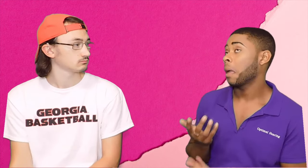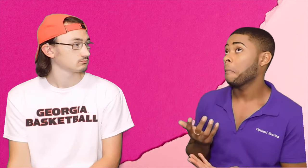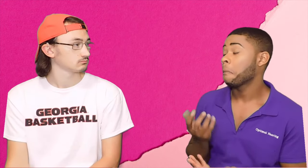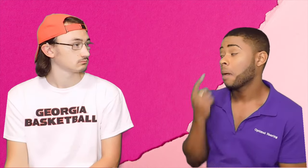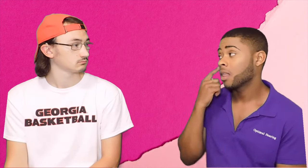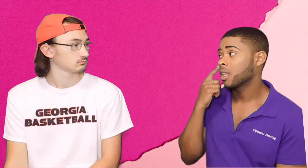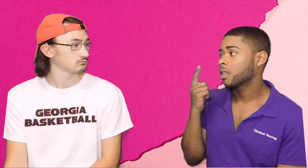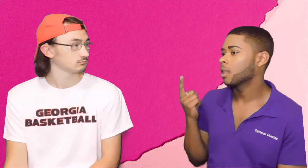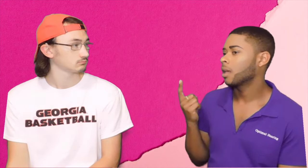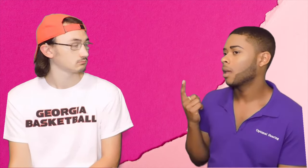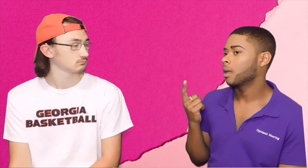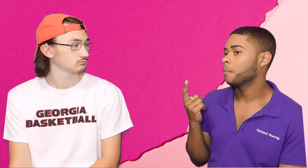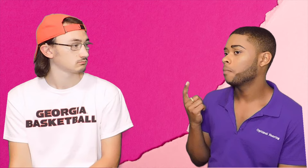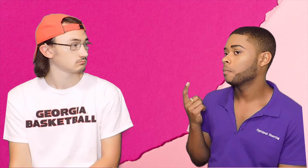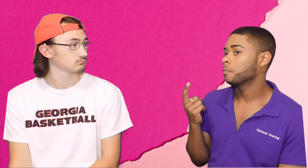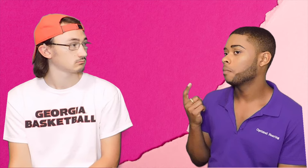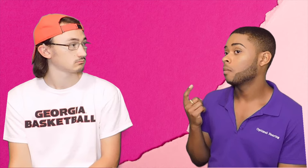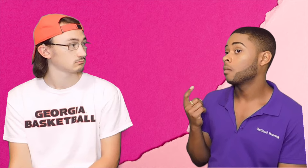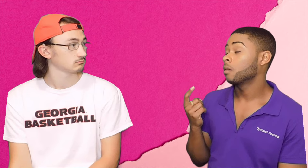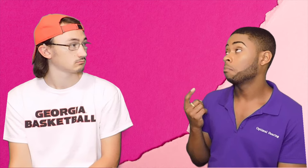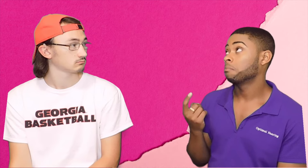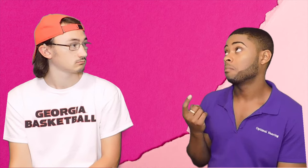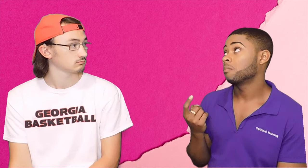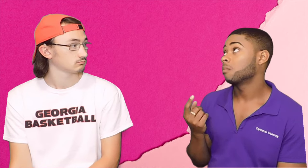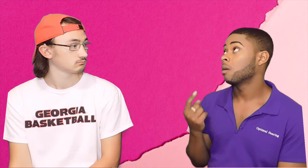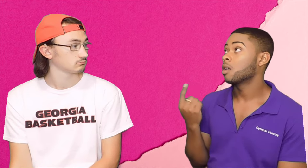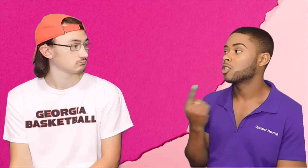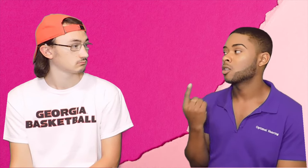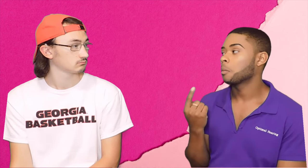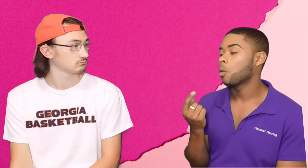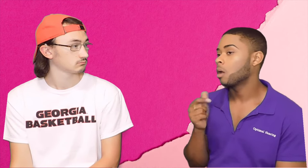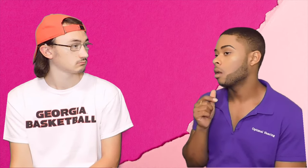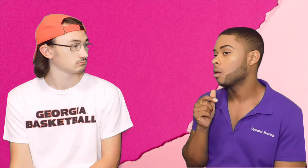Bryce: Some hearing people may think that someone who's Deaf